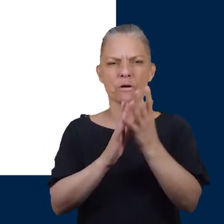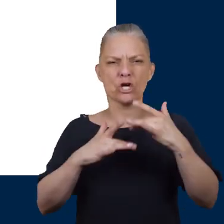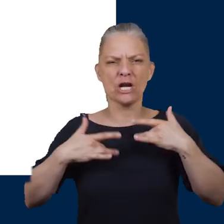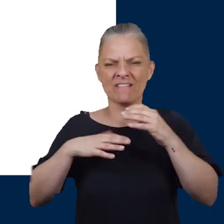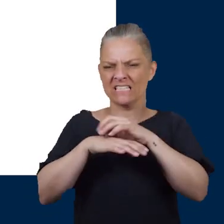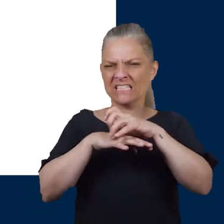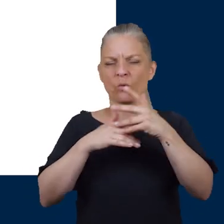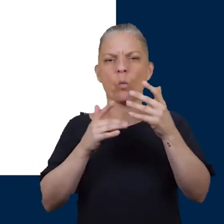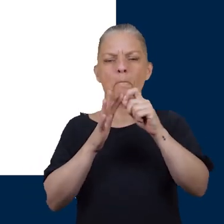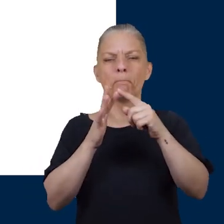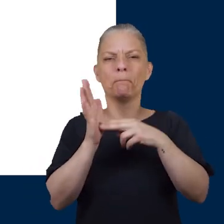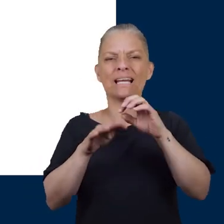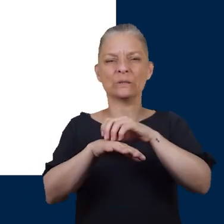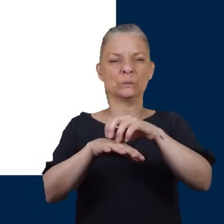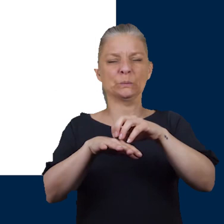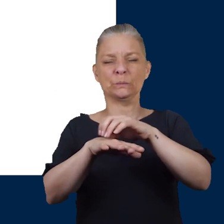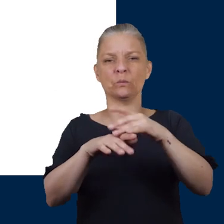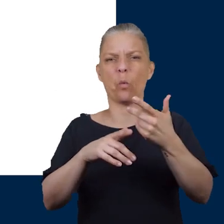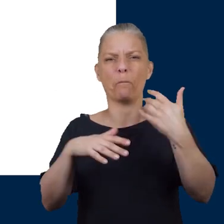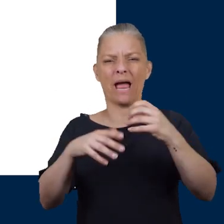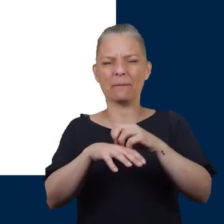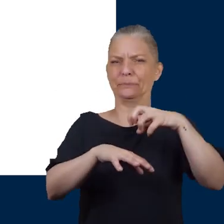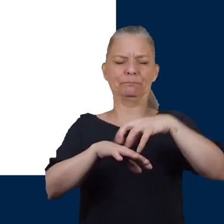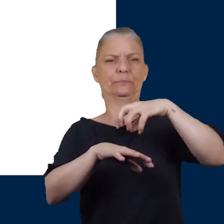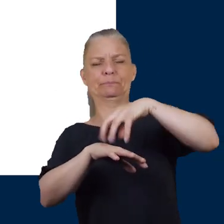Patients with nerve damage will often say it feels as though their sock is crumpled